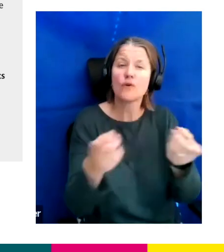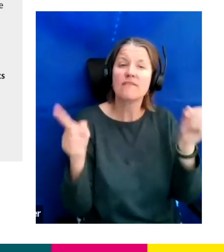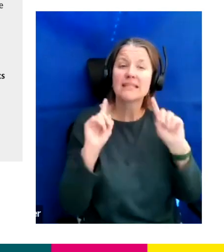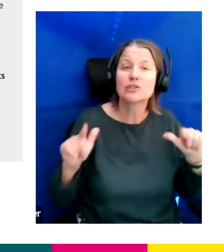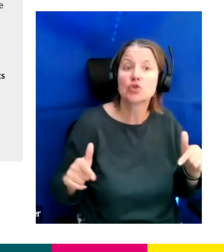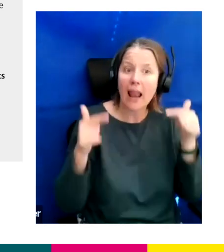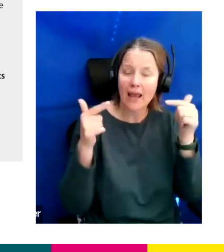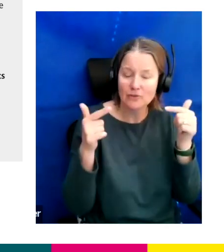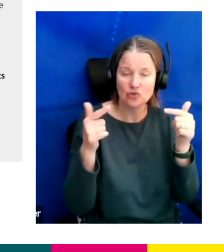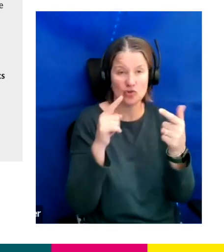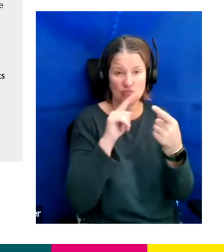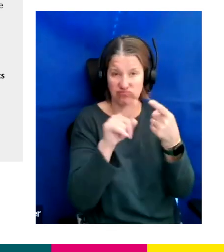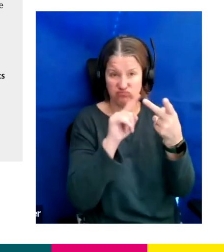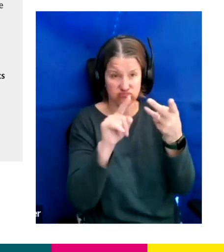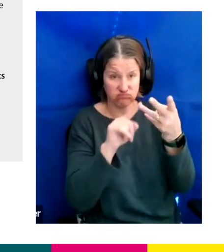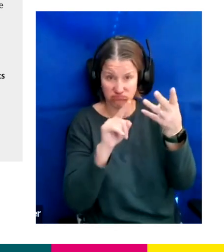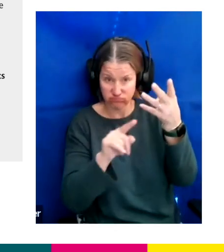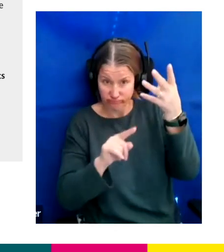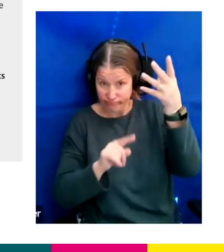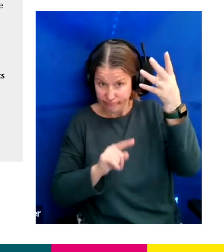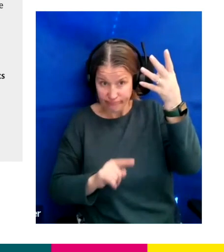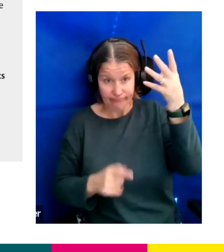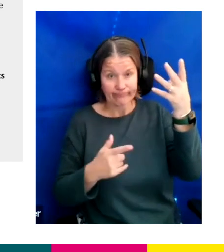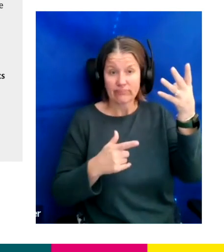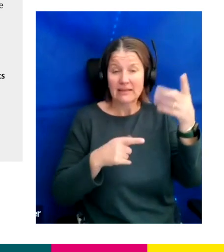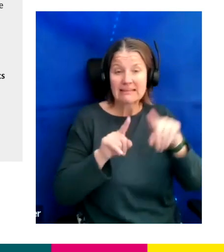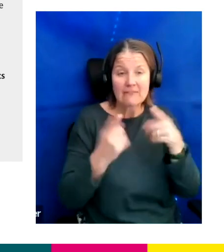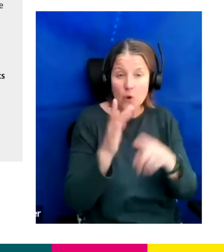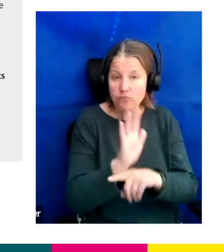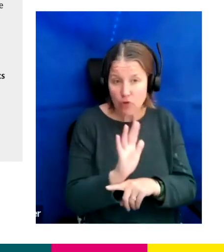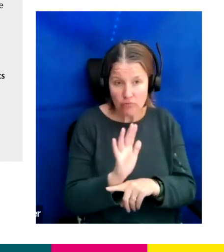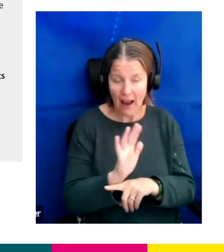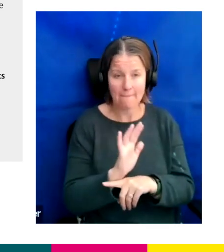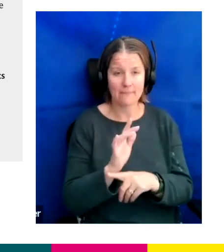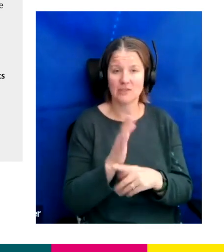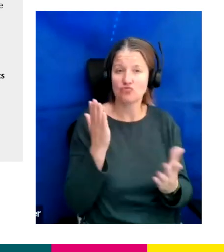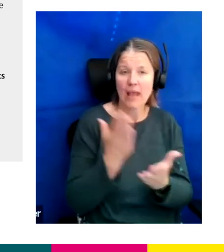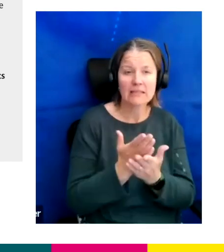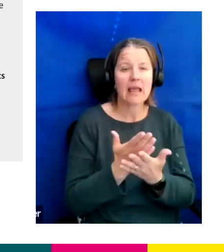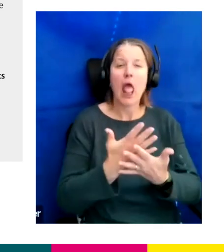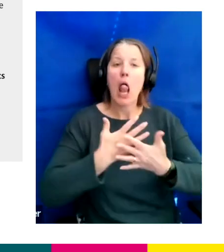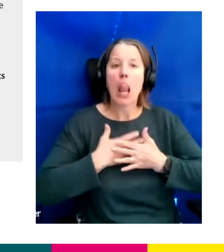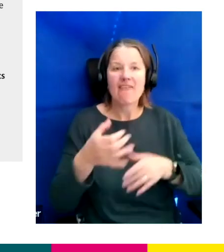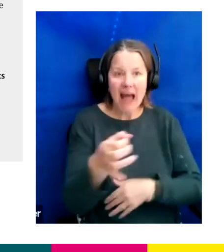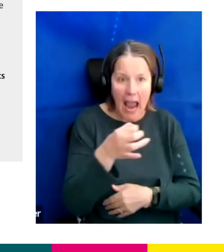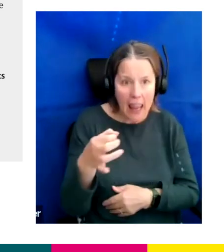So we've got lots of reality TV formats including Love Island, Love Island after Sun, lots of